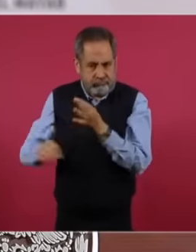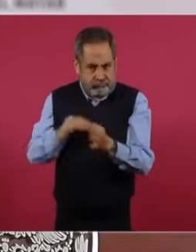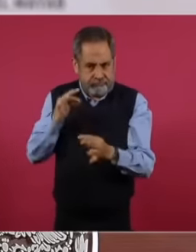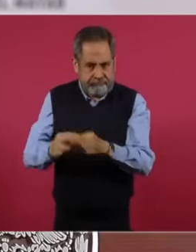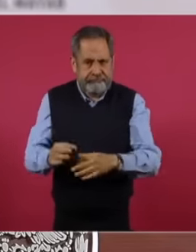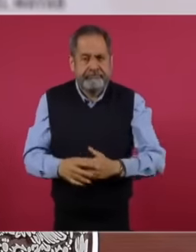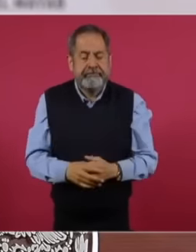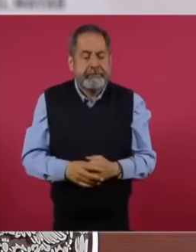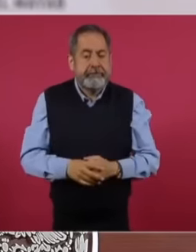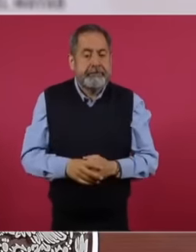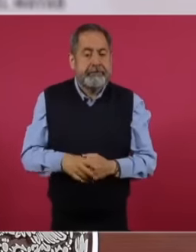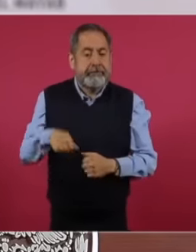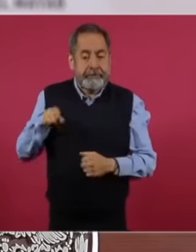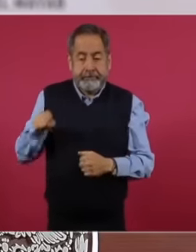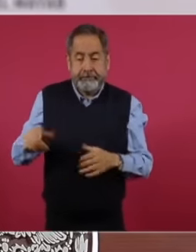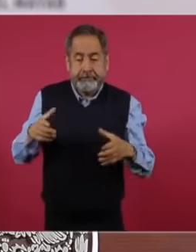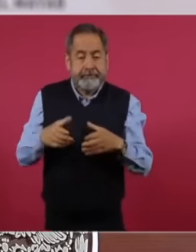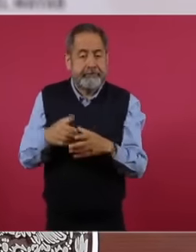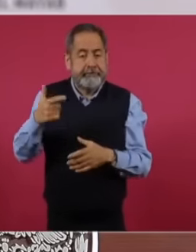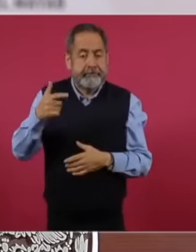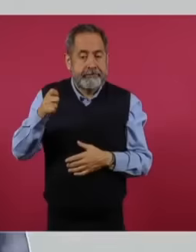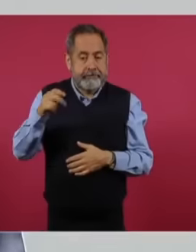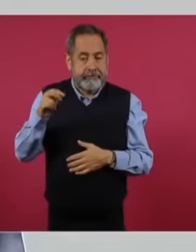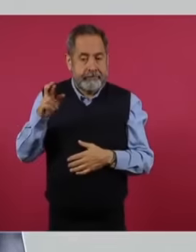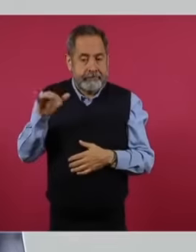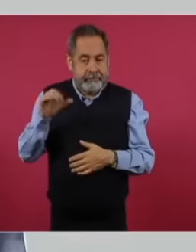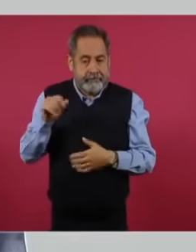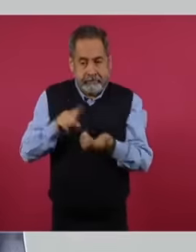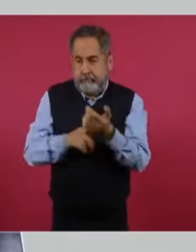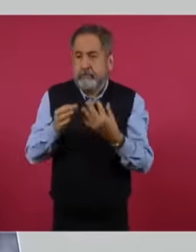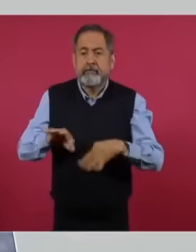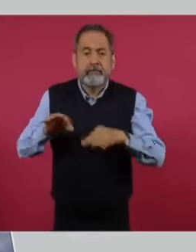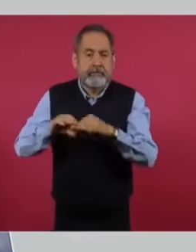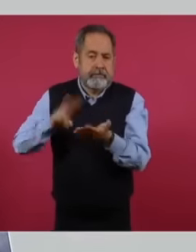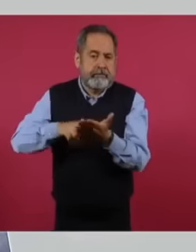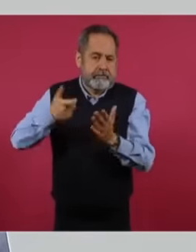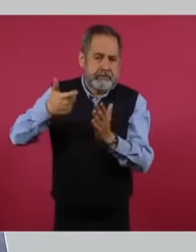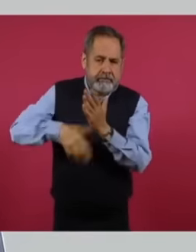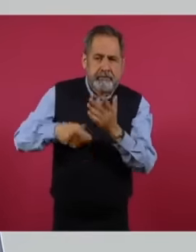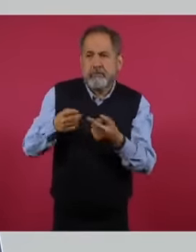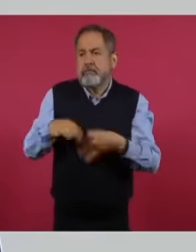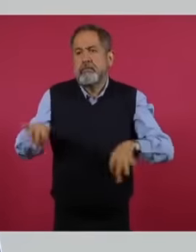generic medicines sector in Mexico is crucial for the generation of jobs and access to